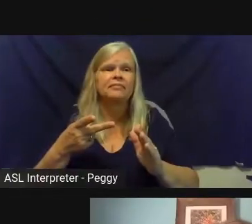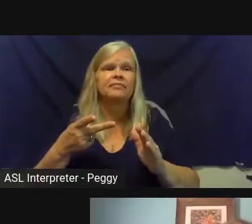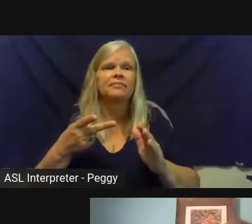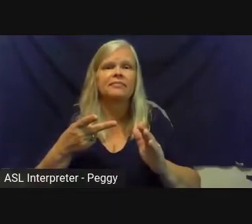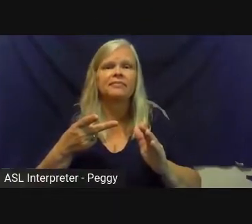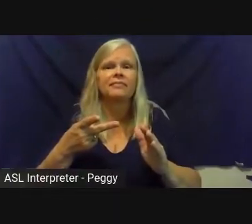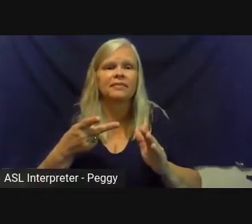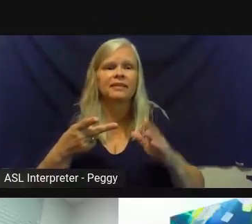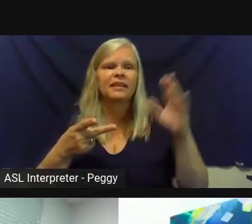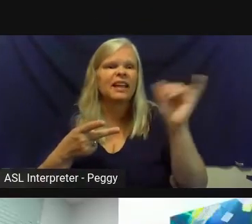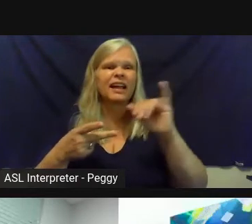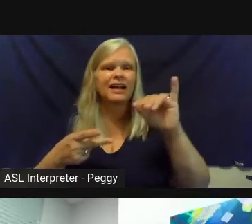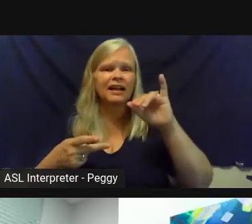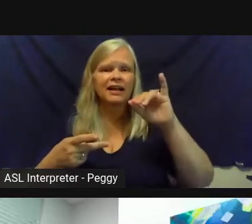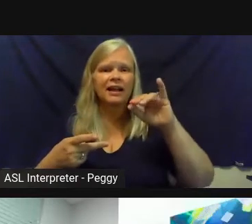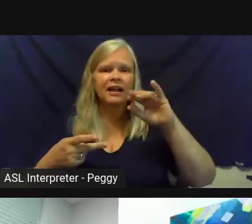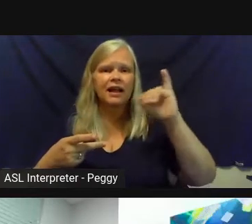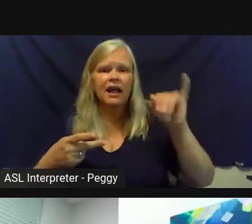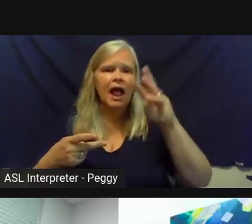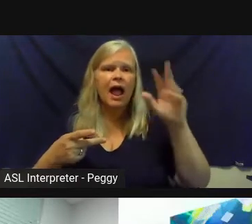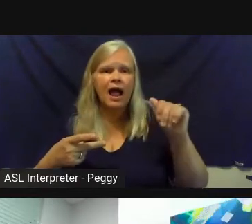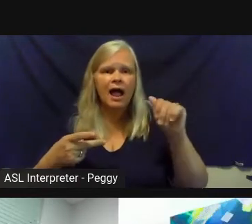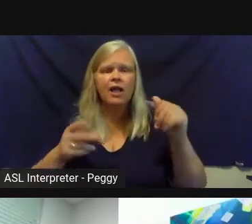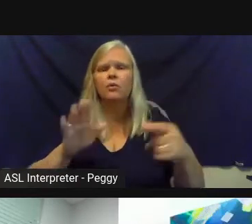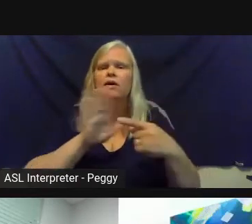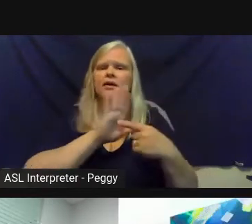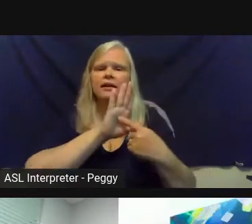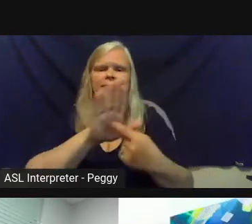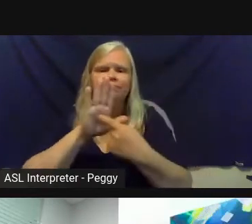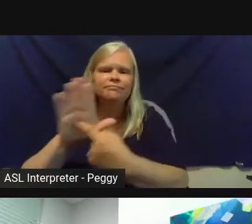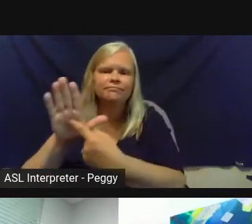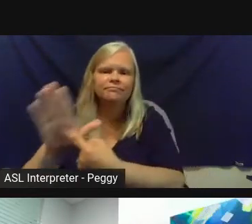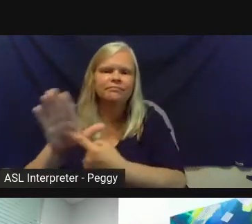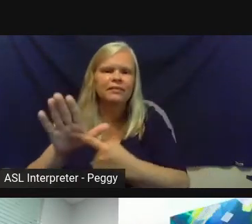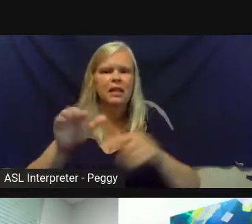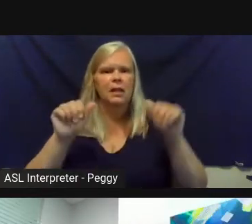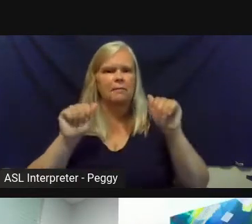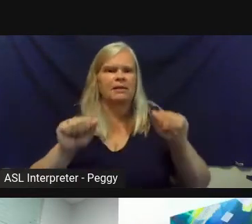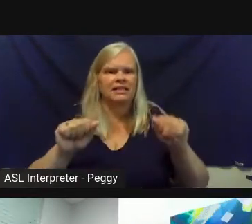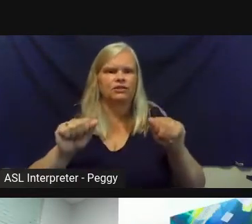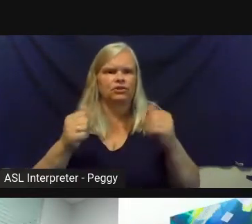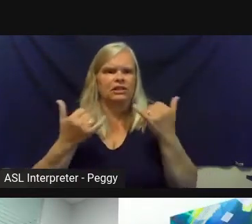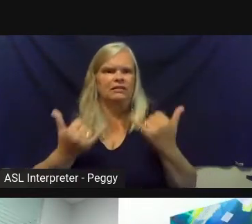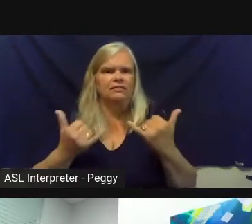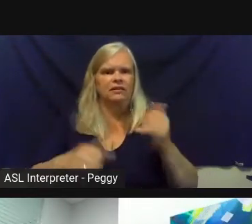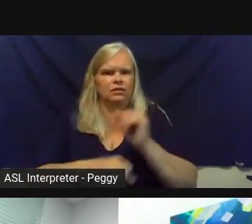So as kind of an Iowa case study and a demonstration of the potential of this work, we are so pleased to have